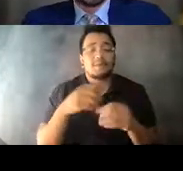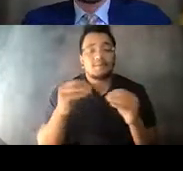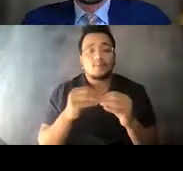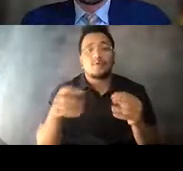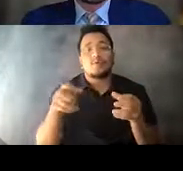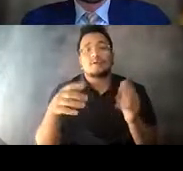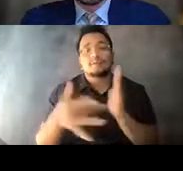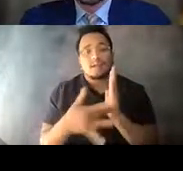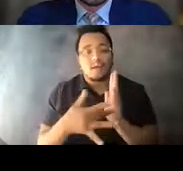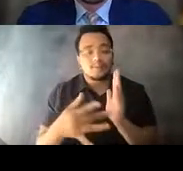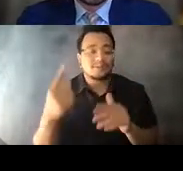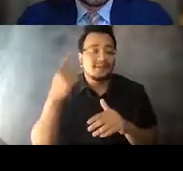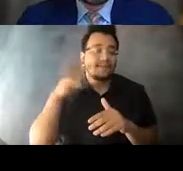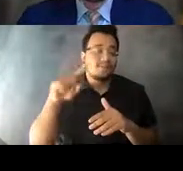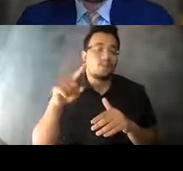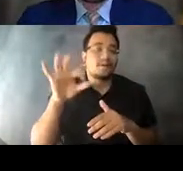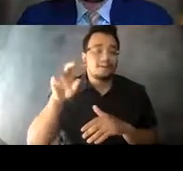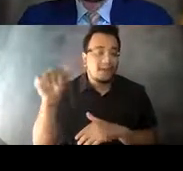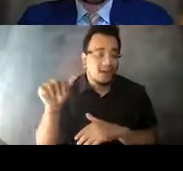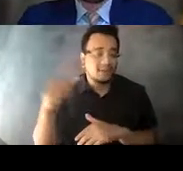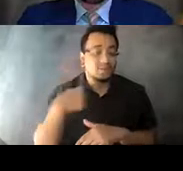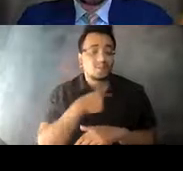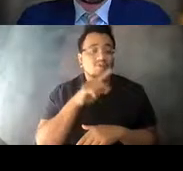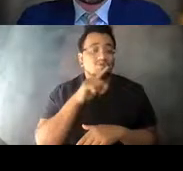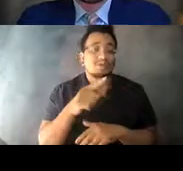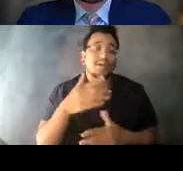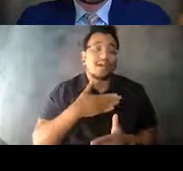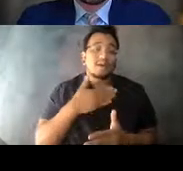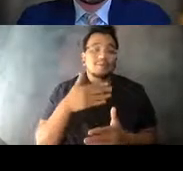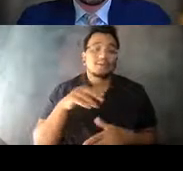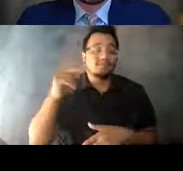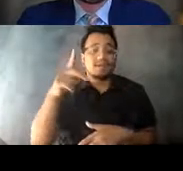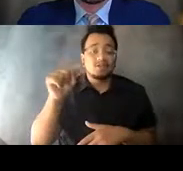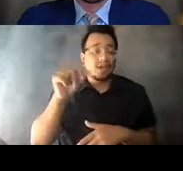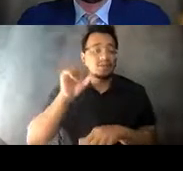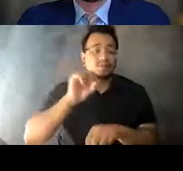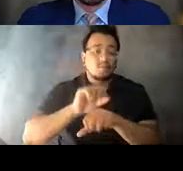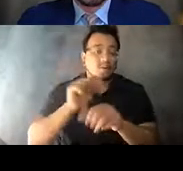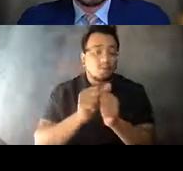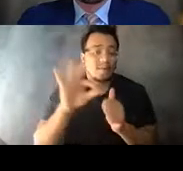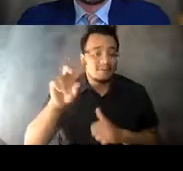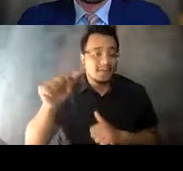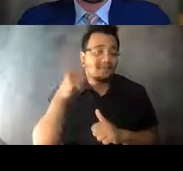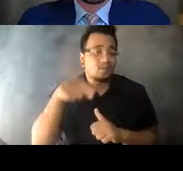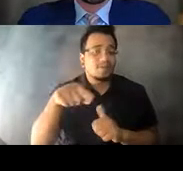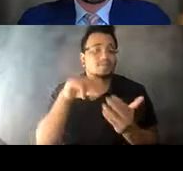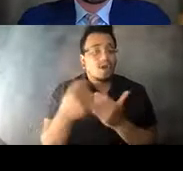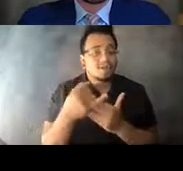14:33:34 So like I said, NGA is very happy to lend our voice alongside our partner agencies and the FTA on this initiative and get people to 14:33:34 return to transit.